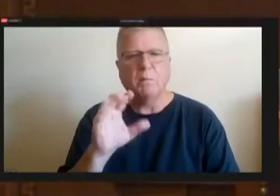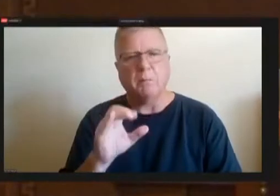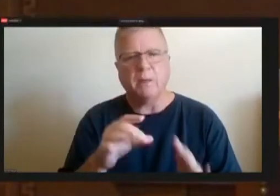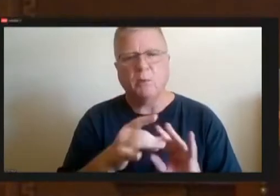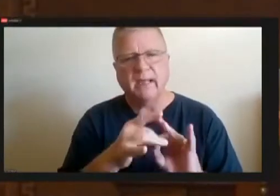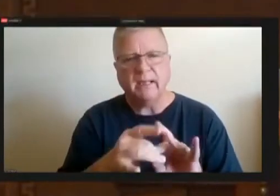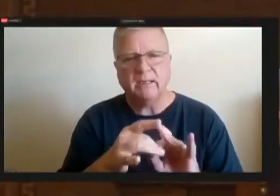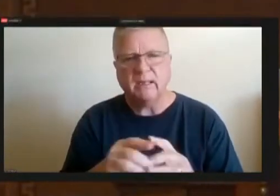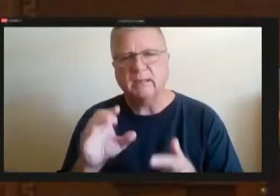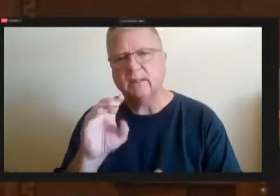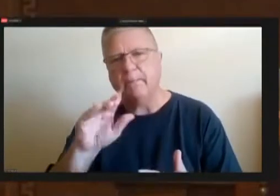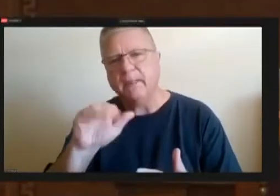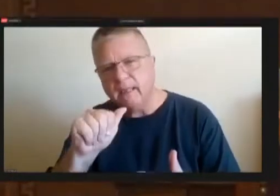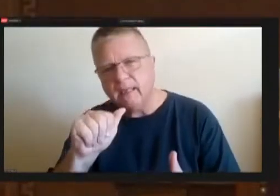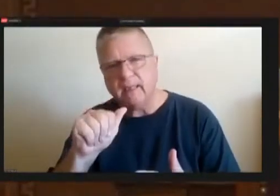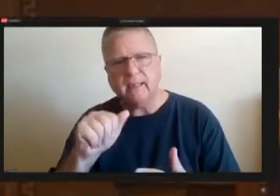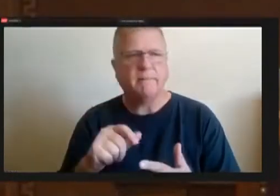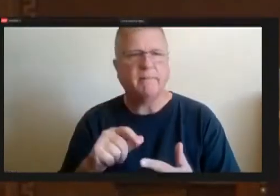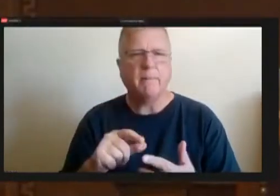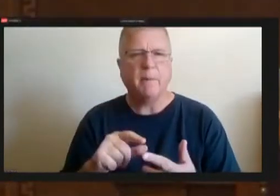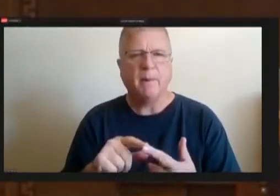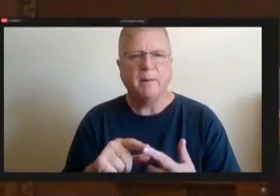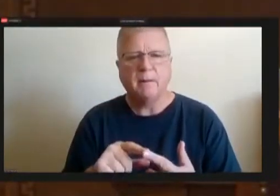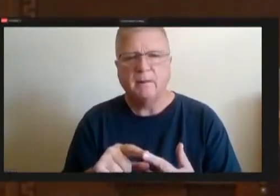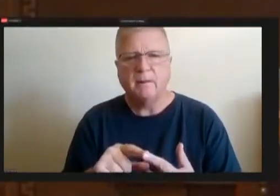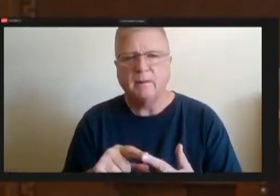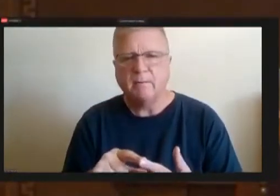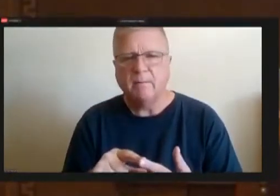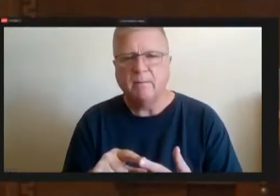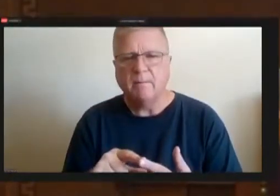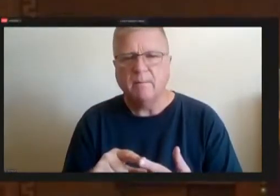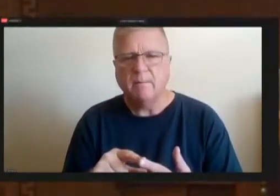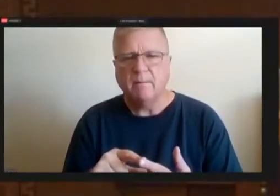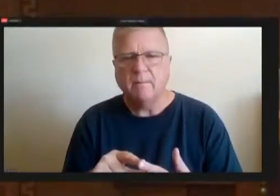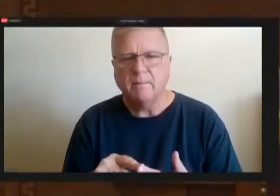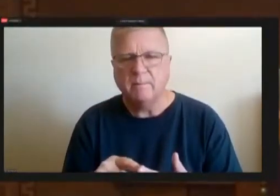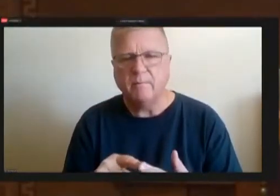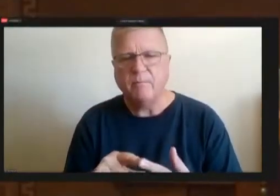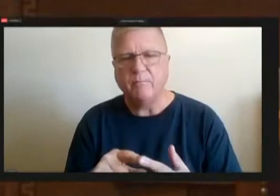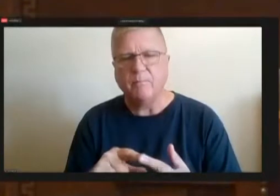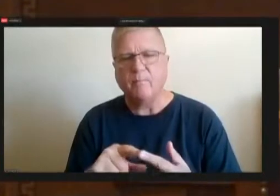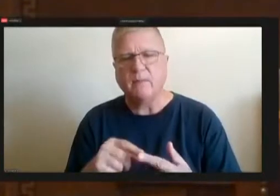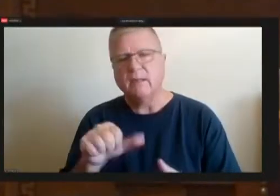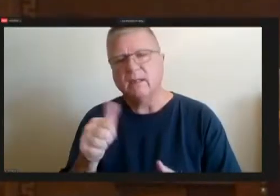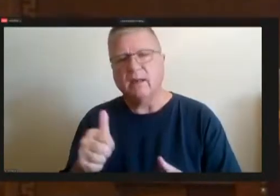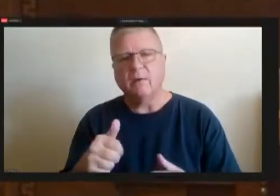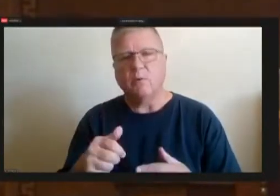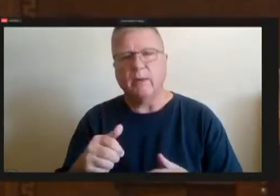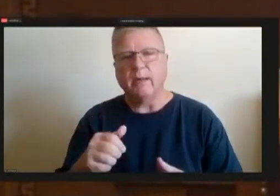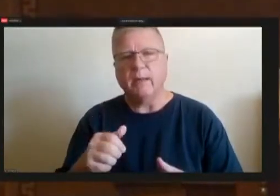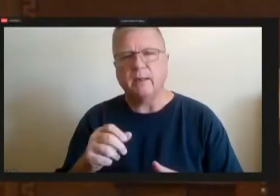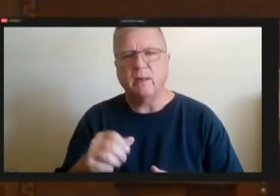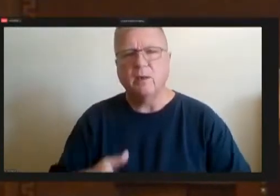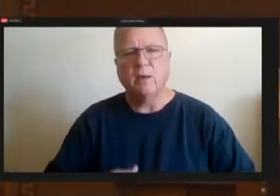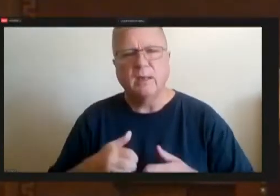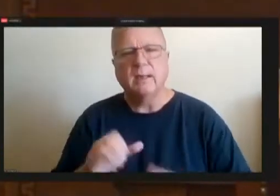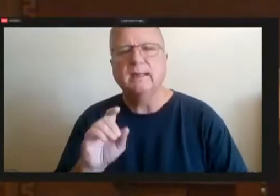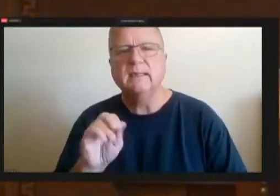You went can constituent services, and one of them would be helping local faith based